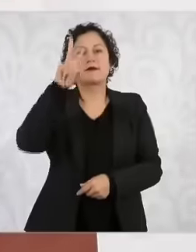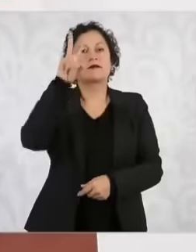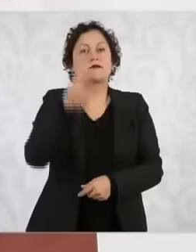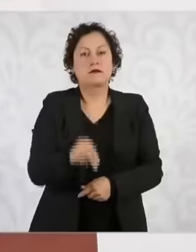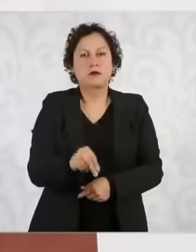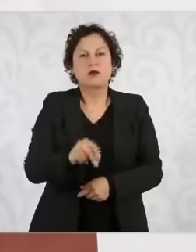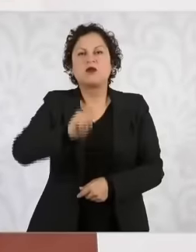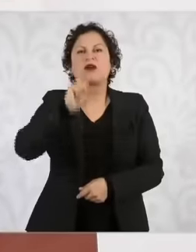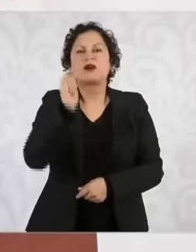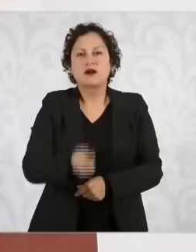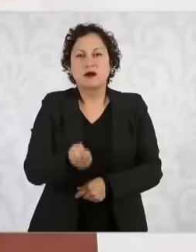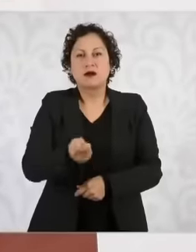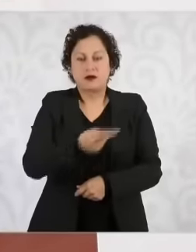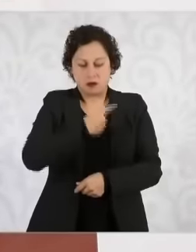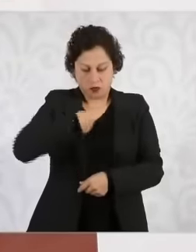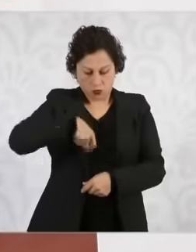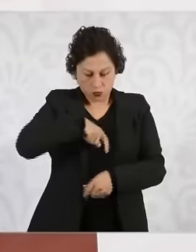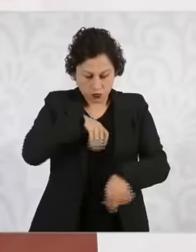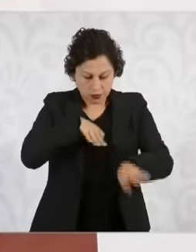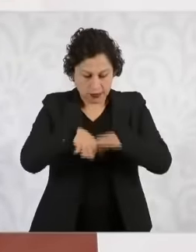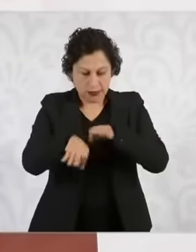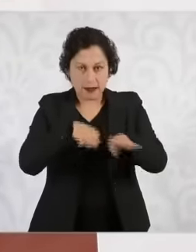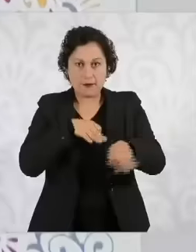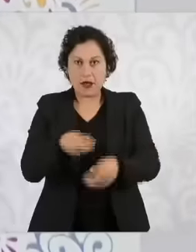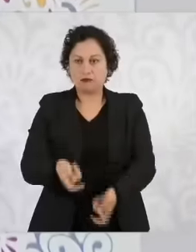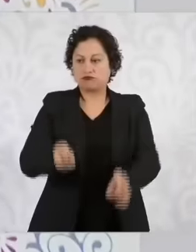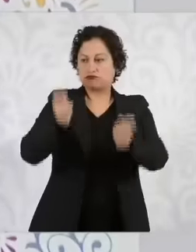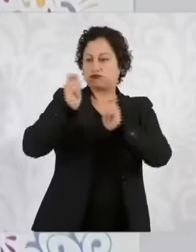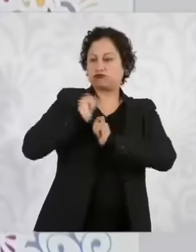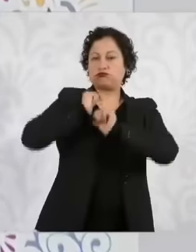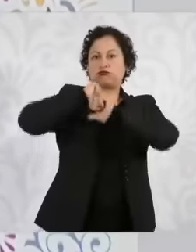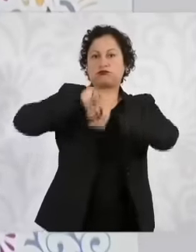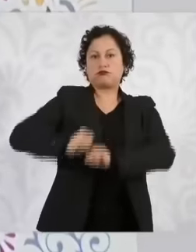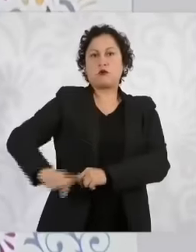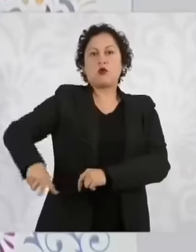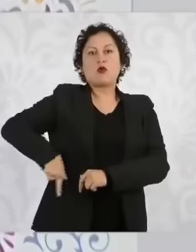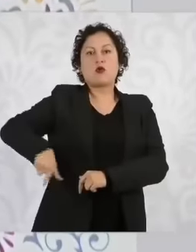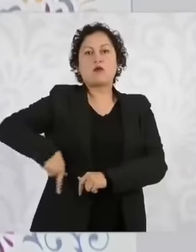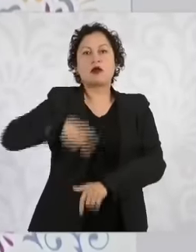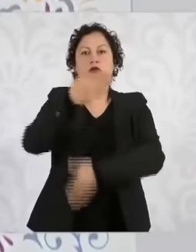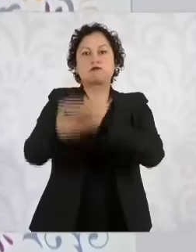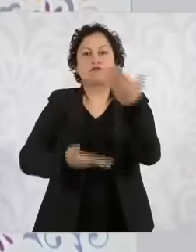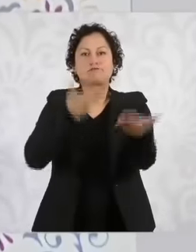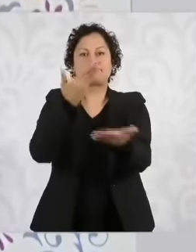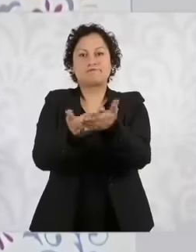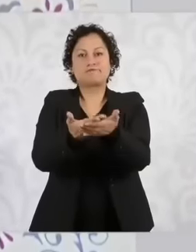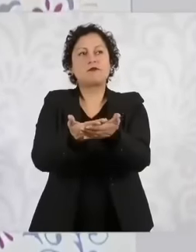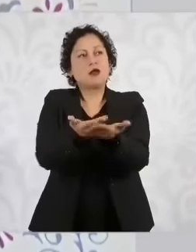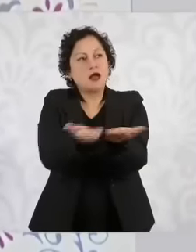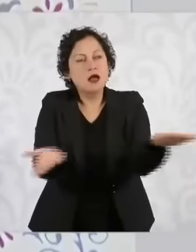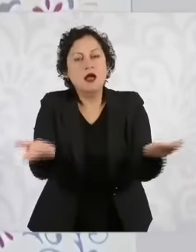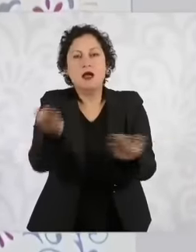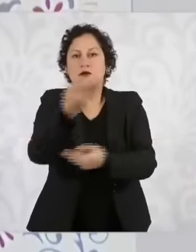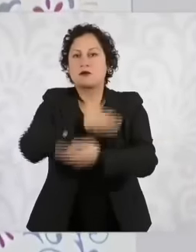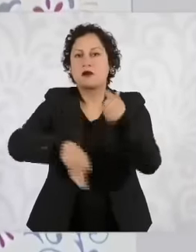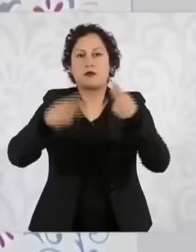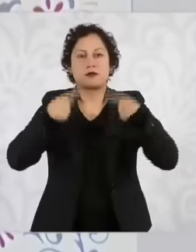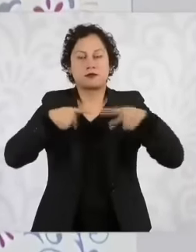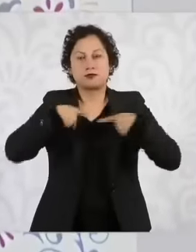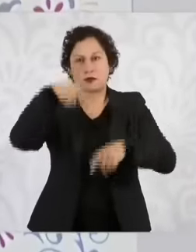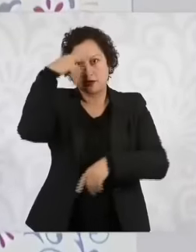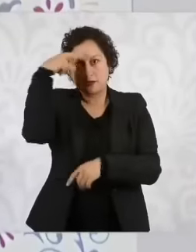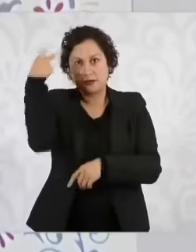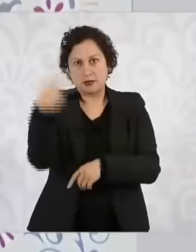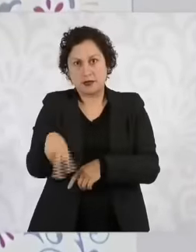we do not serve a few interests and against those who defend privileges like this of the